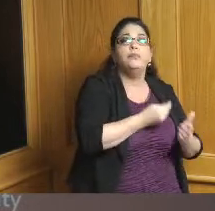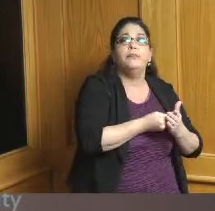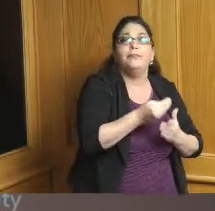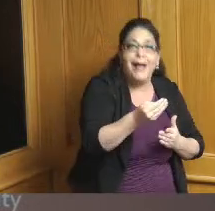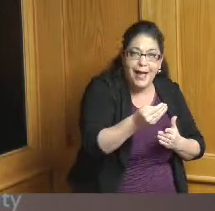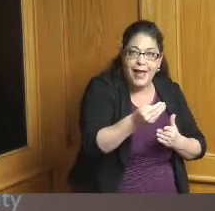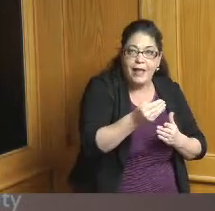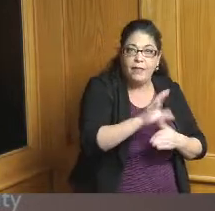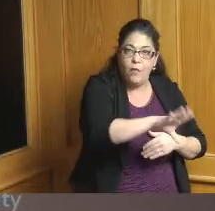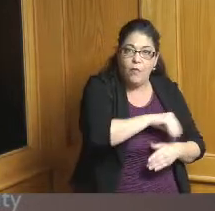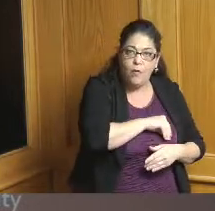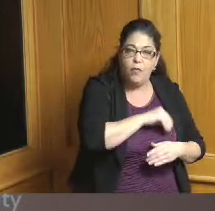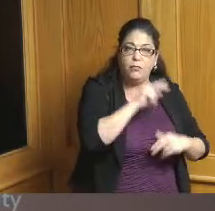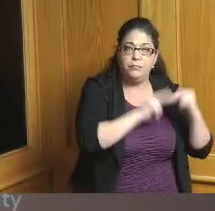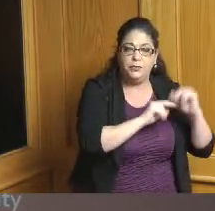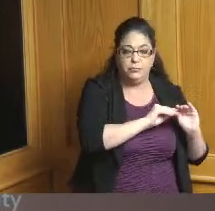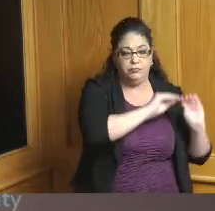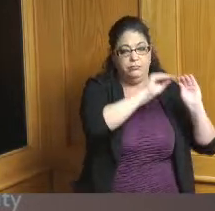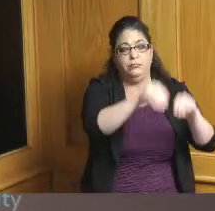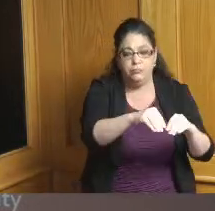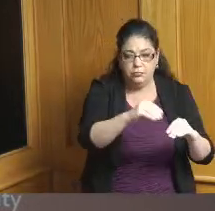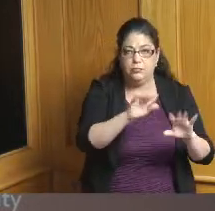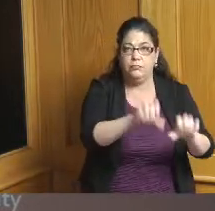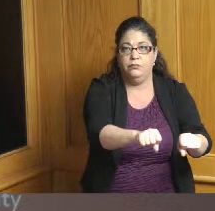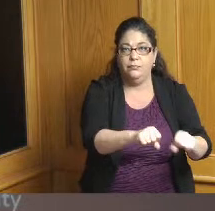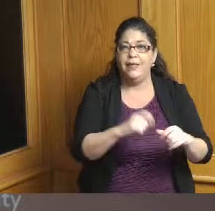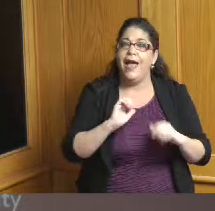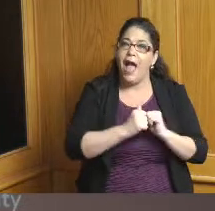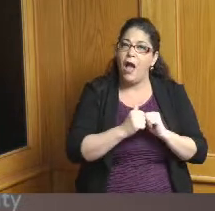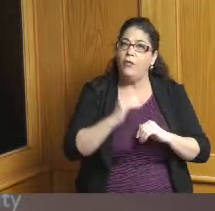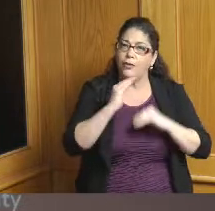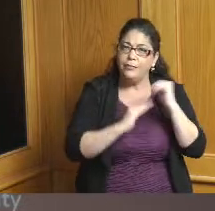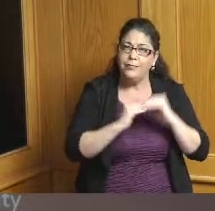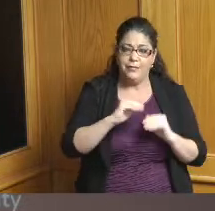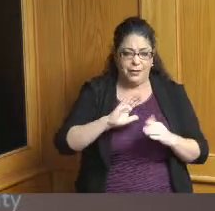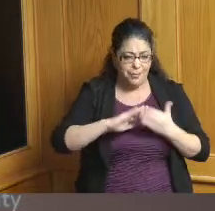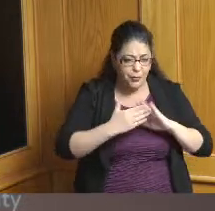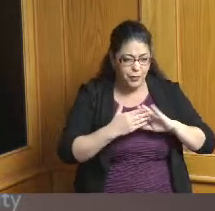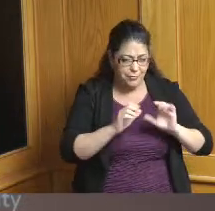a number of our success stories that's how we built our community we really focus on business